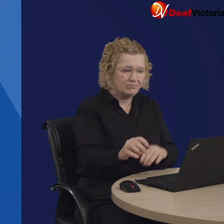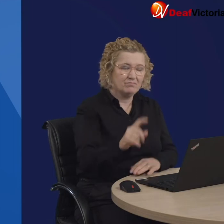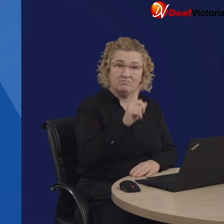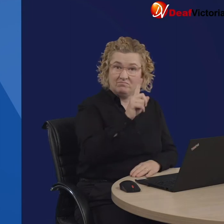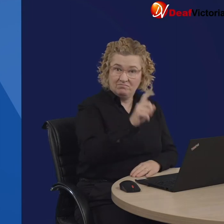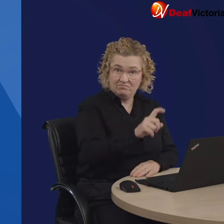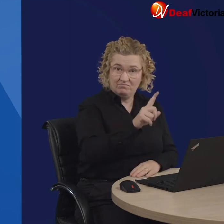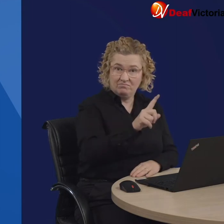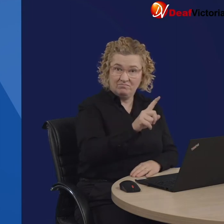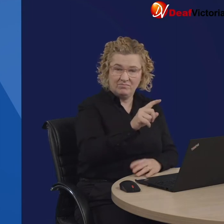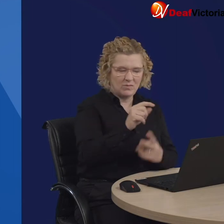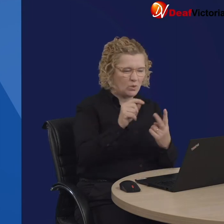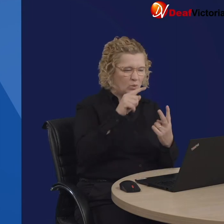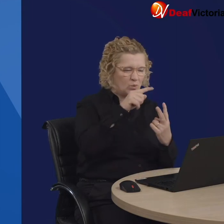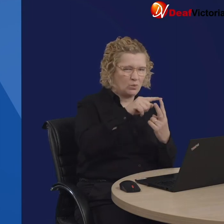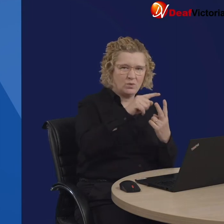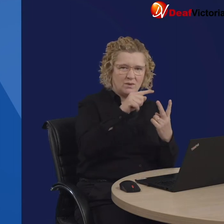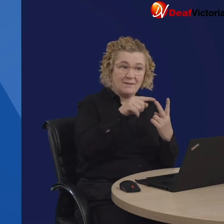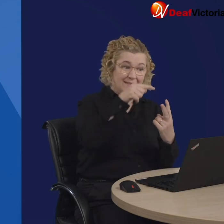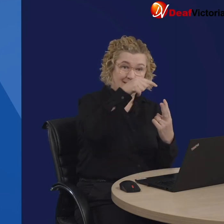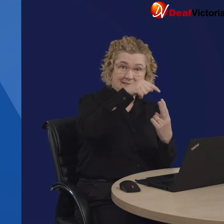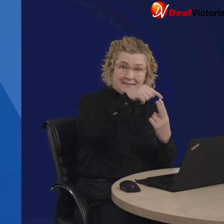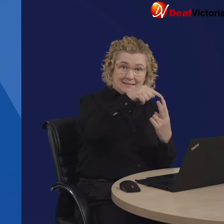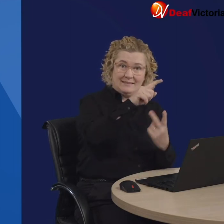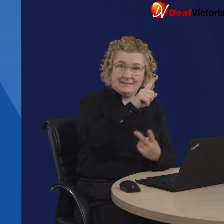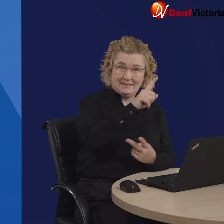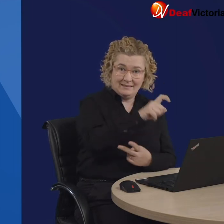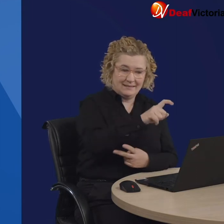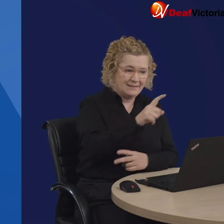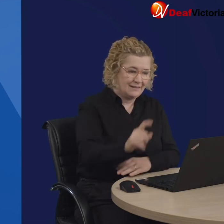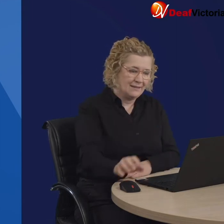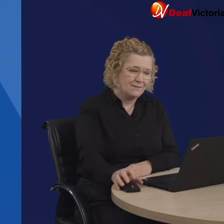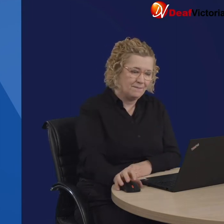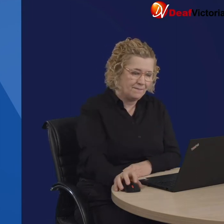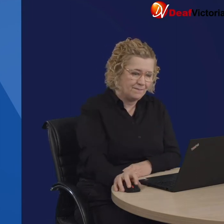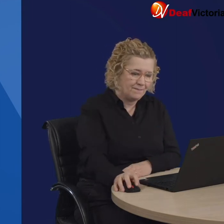then click "verify code."